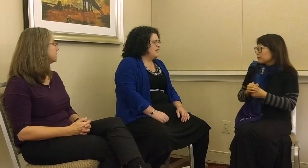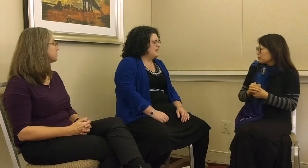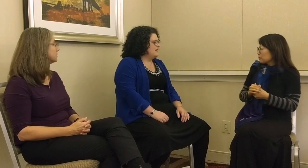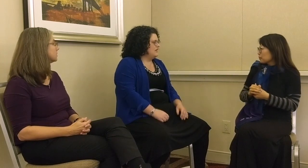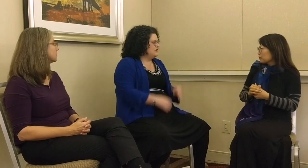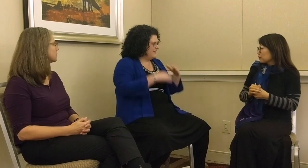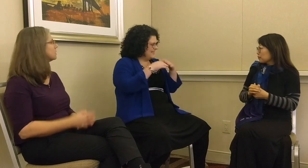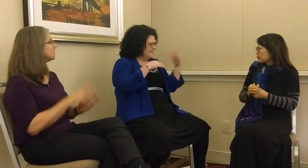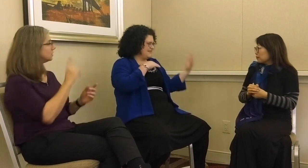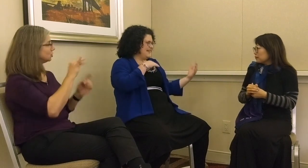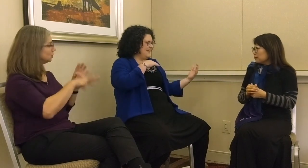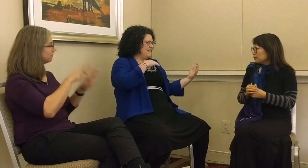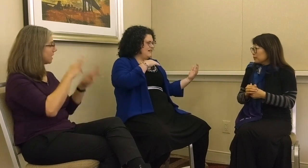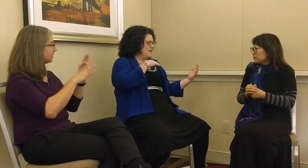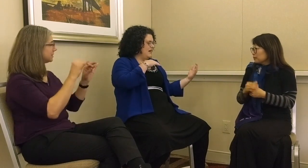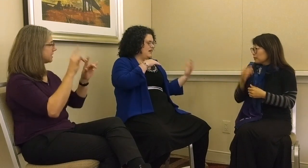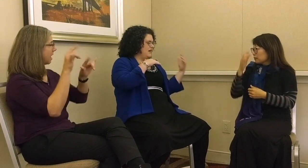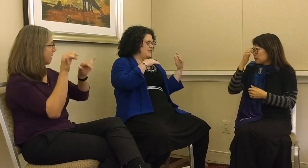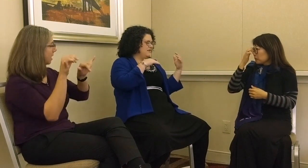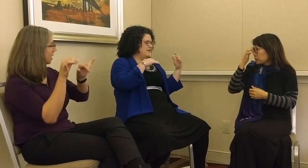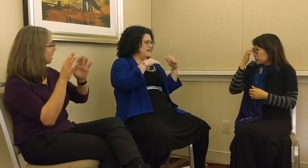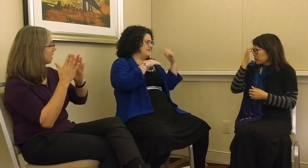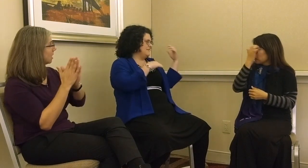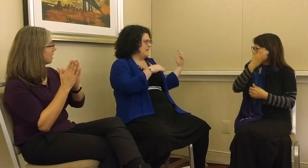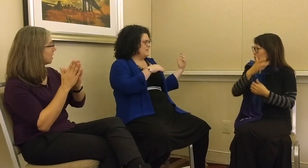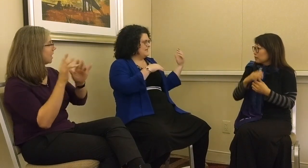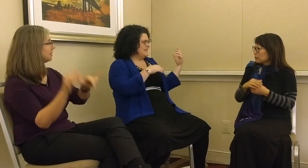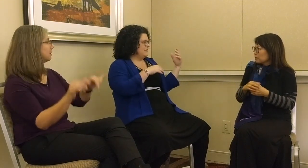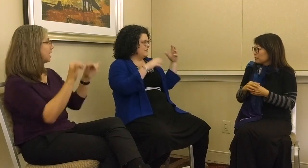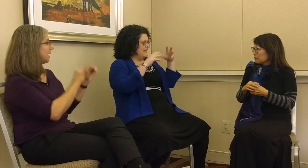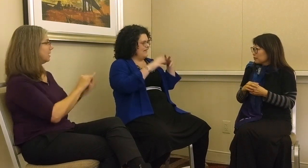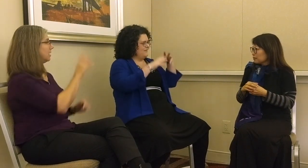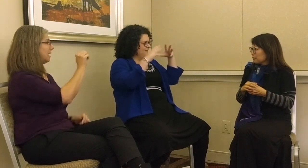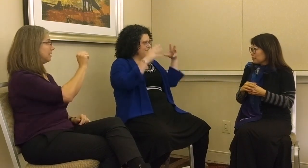G: Did you find that it was like the Al-Sayyid Bedouin Sign Language where they have a kind